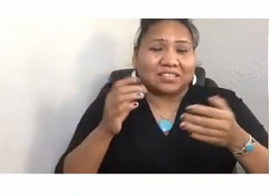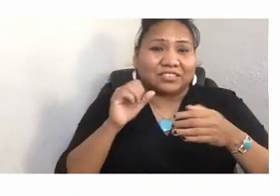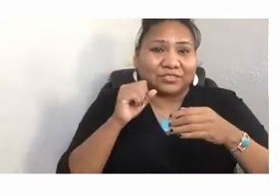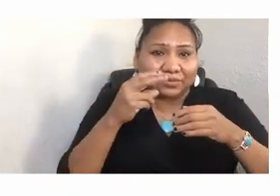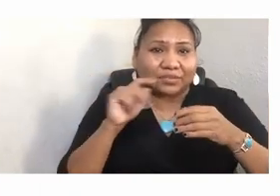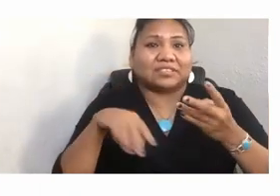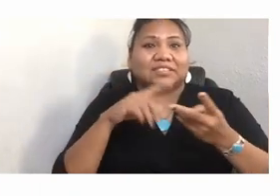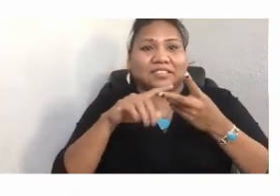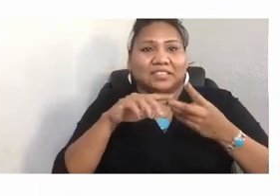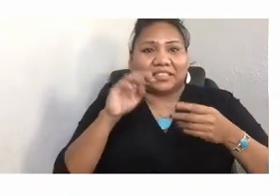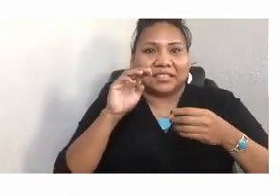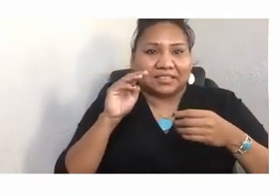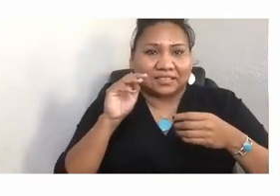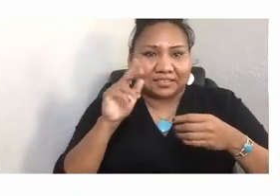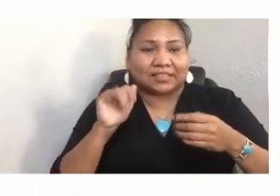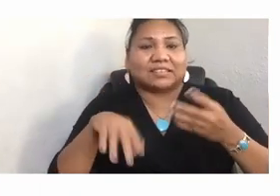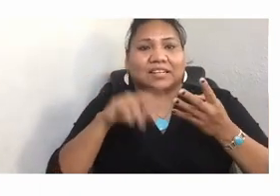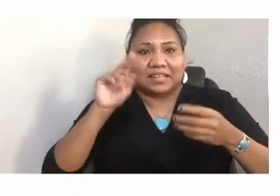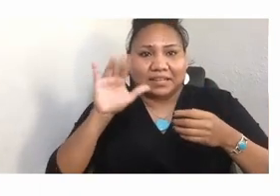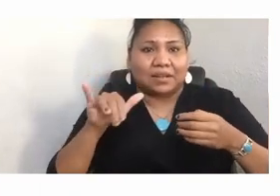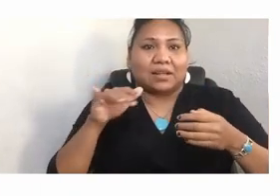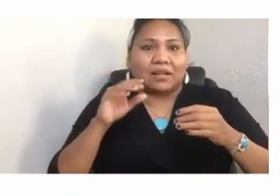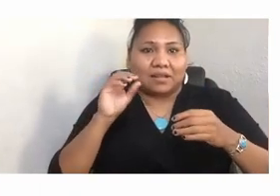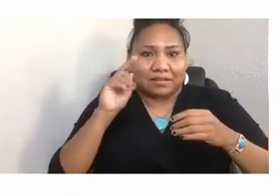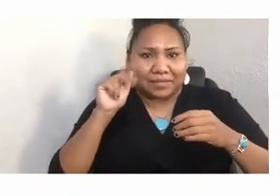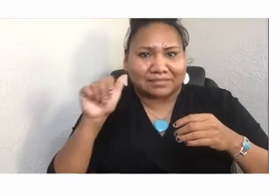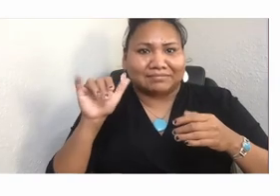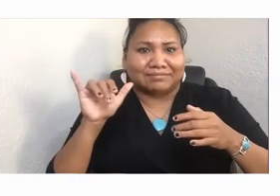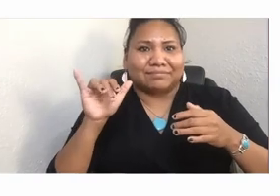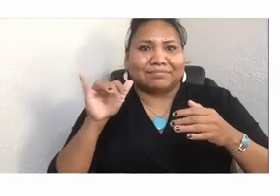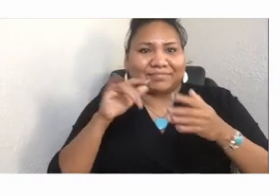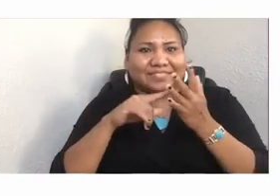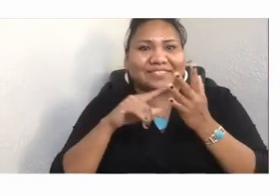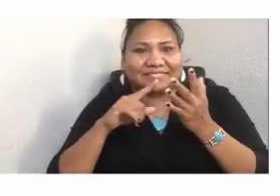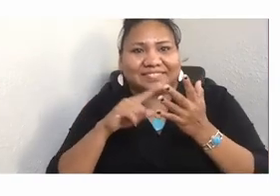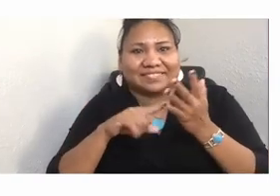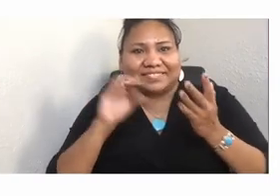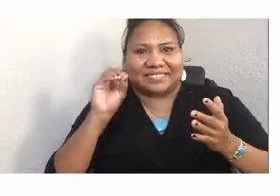Duwamish, Tulalip, Tamien, Ohlone, Yakama, Suquamish, Port